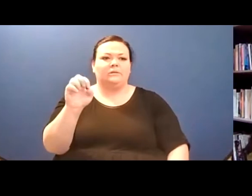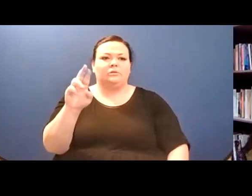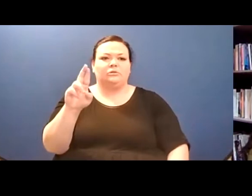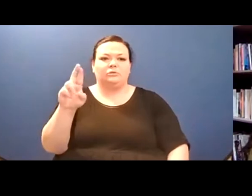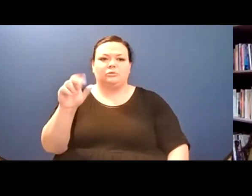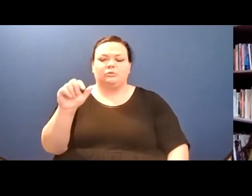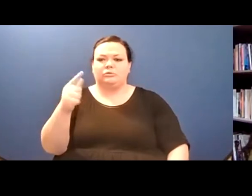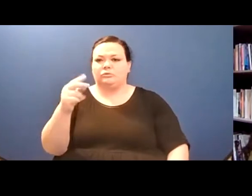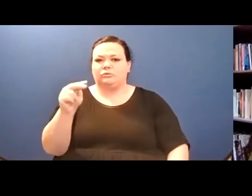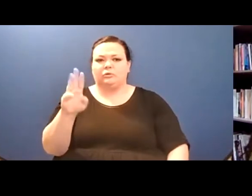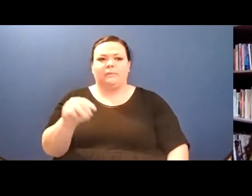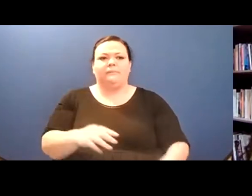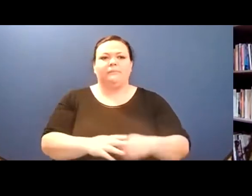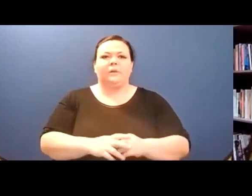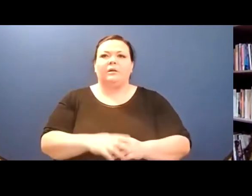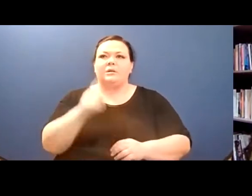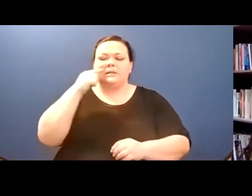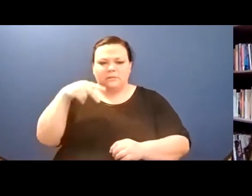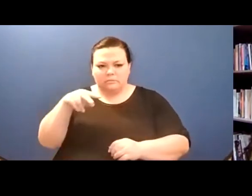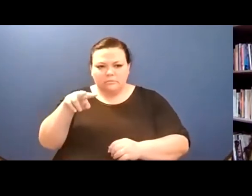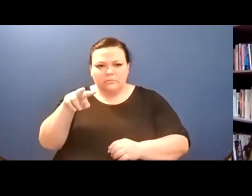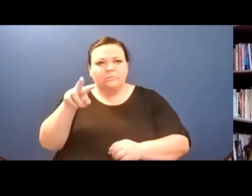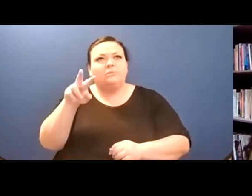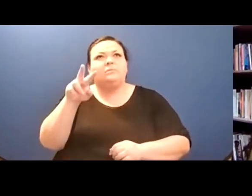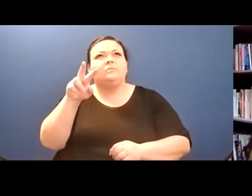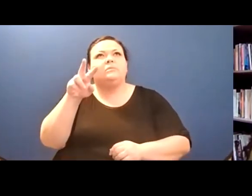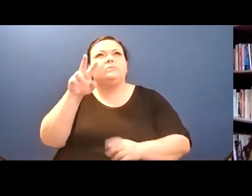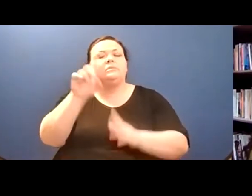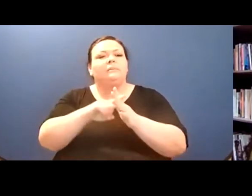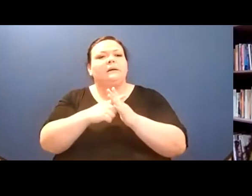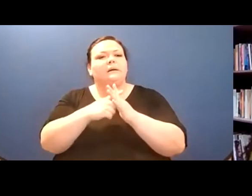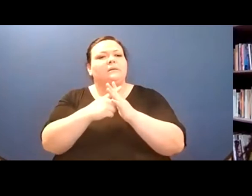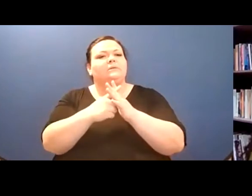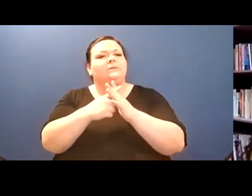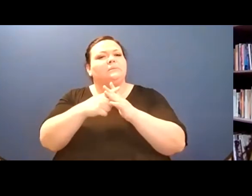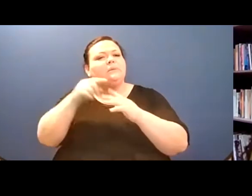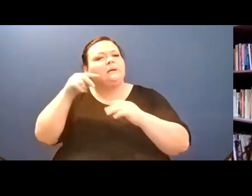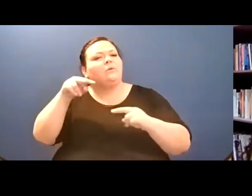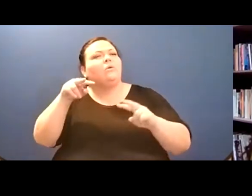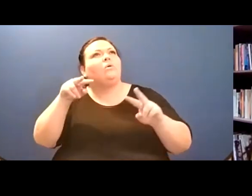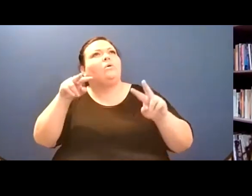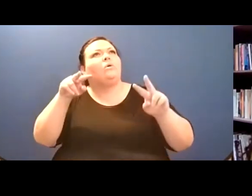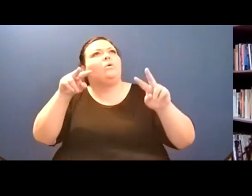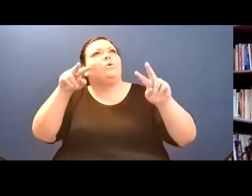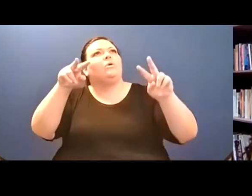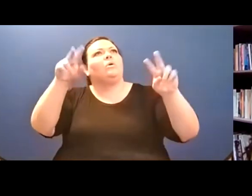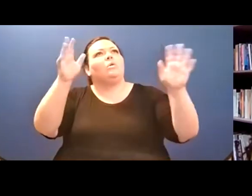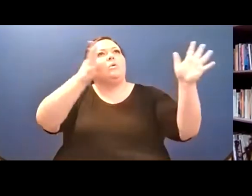corresponds its deep wet riot the back bites the deep dun earth yer get shook about for the